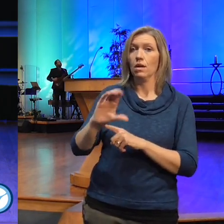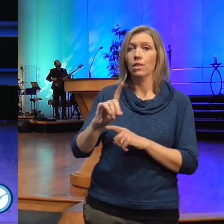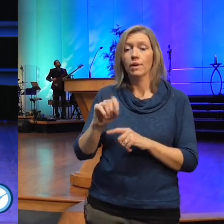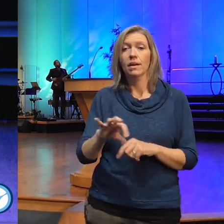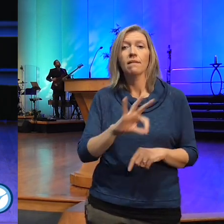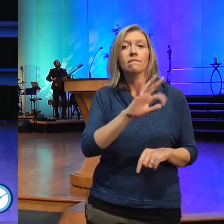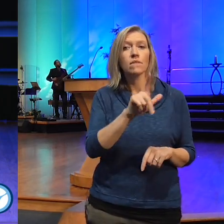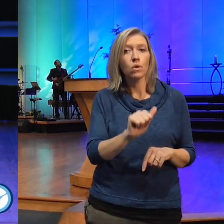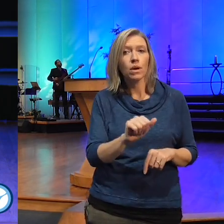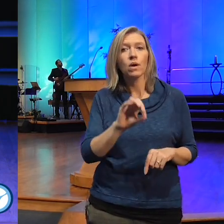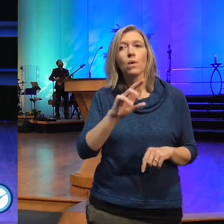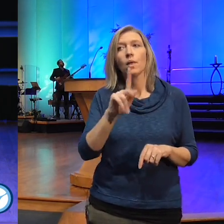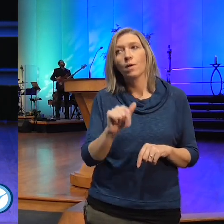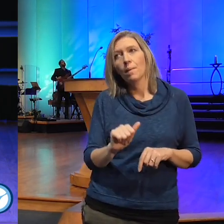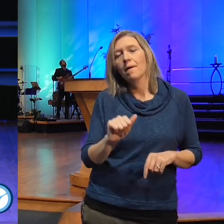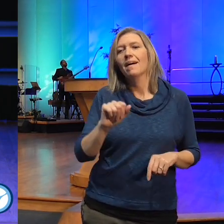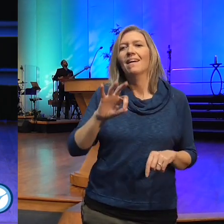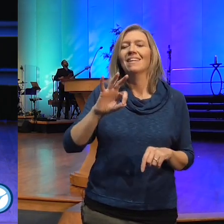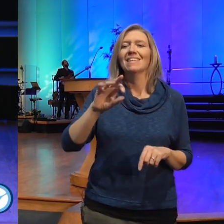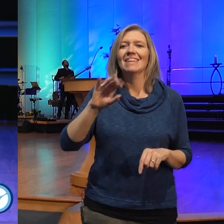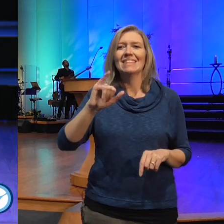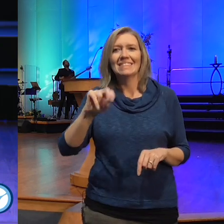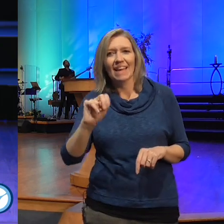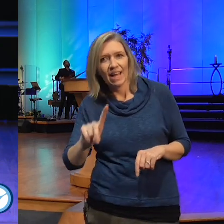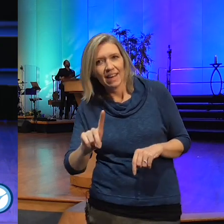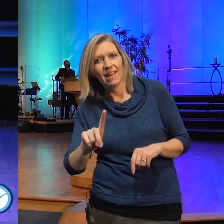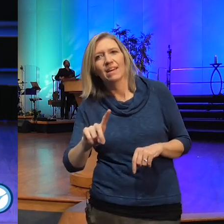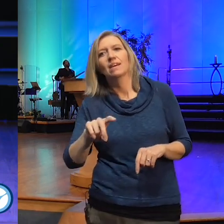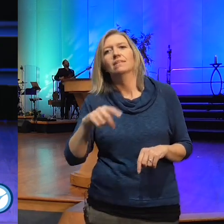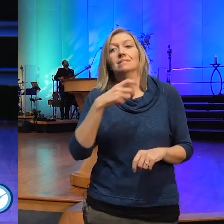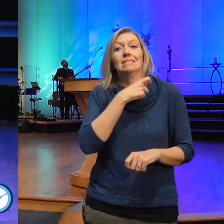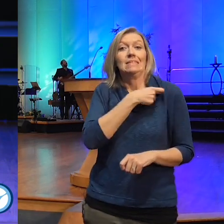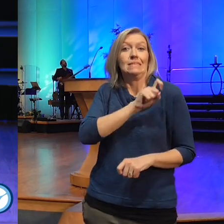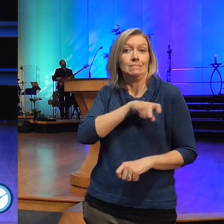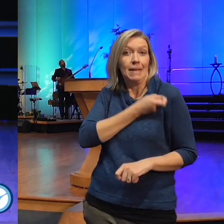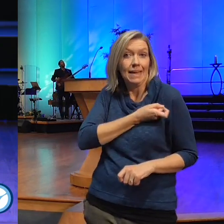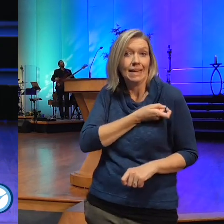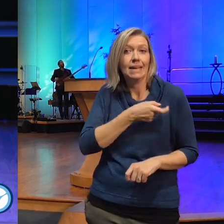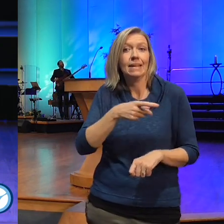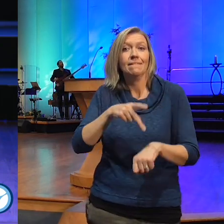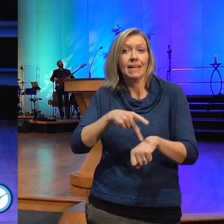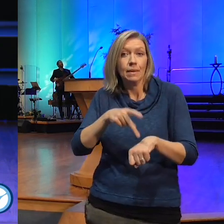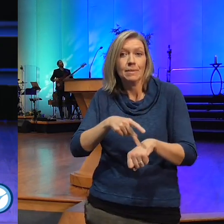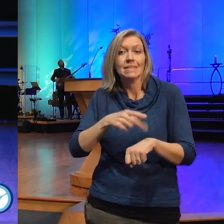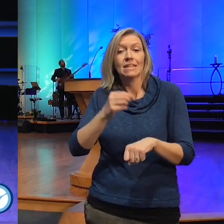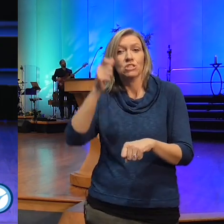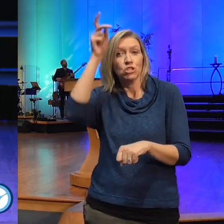Indiana New Mexico Philippines Spain and Germany thank you so much for tuning in we're glad you're